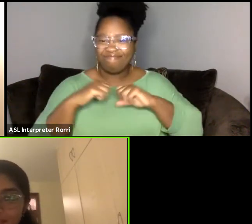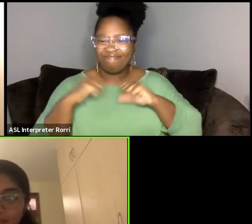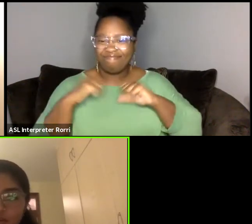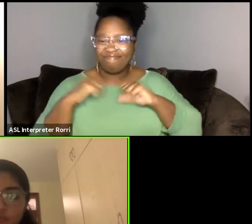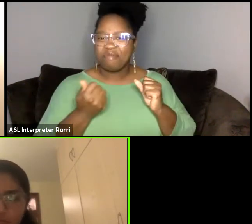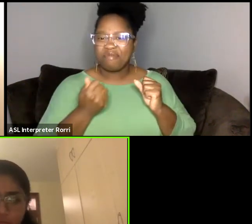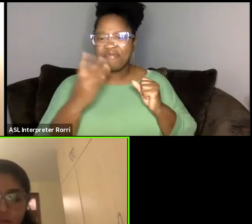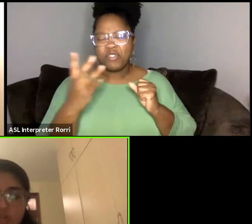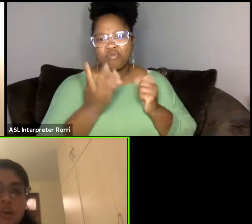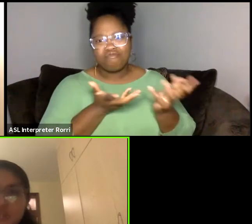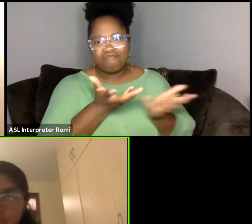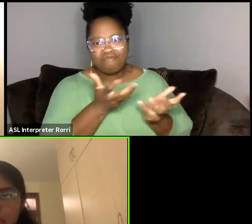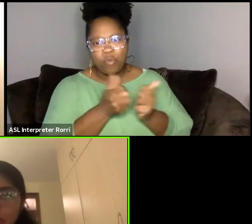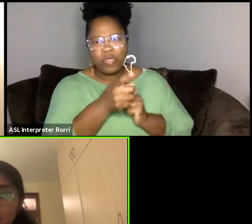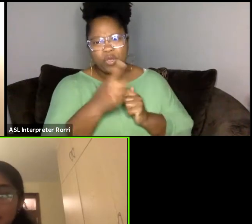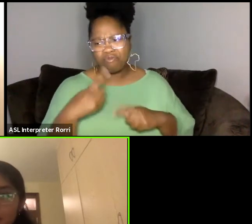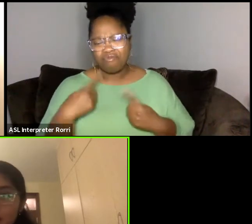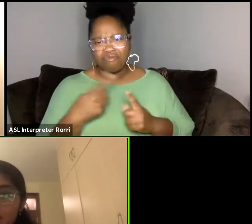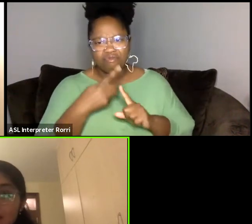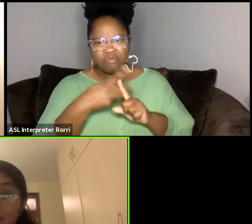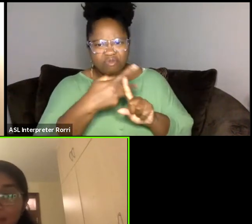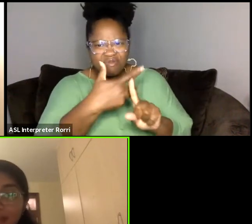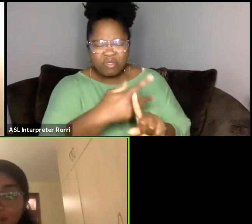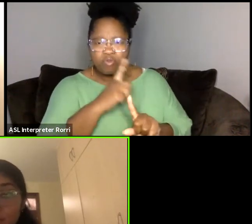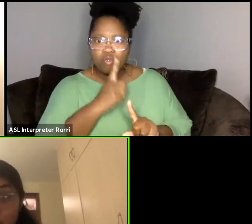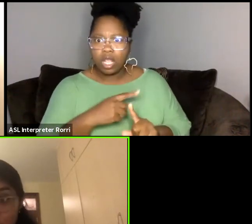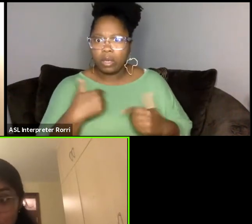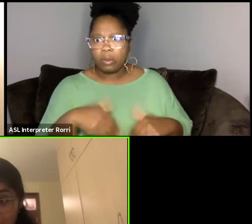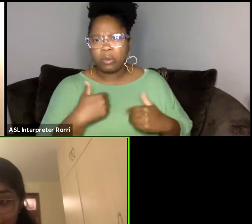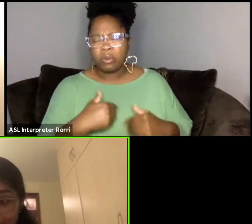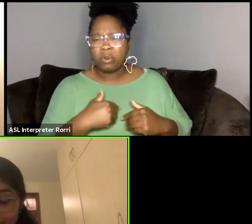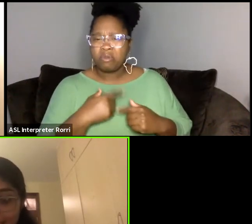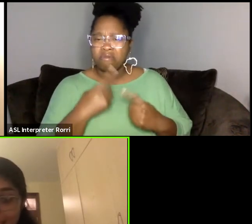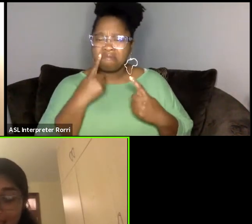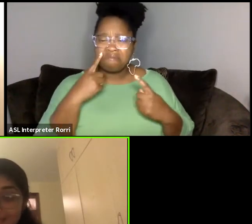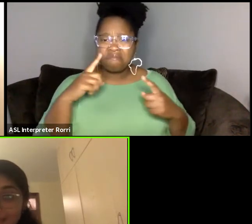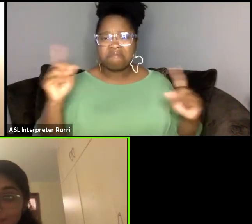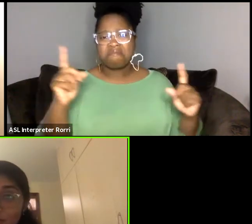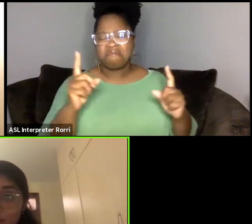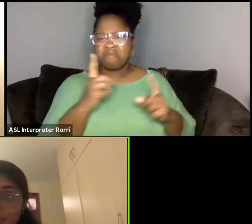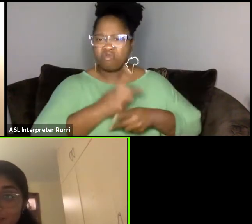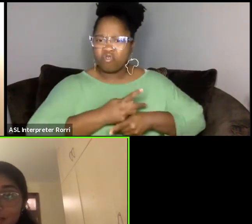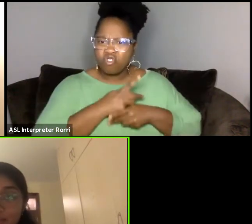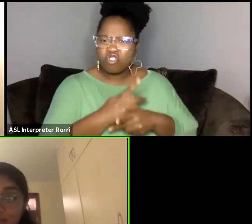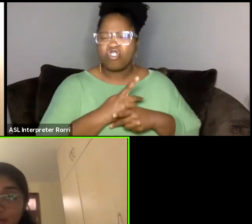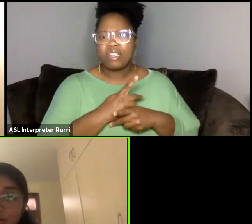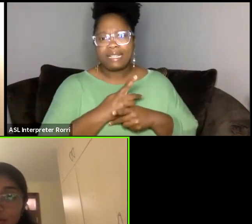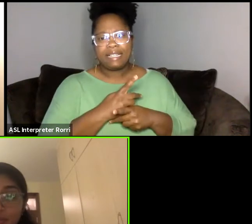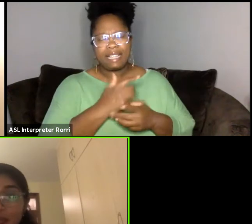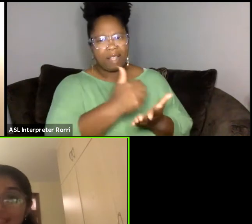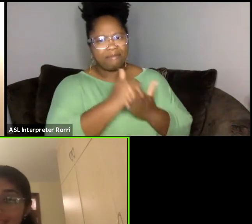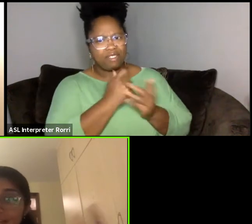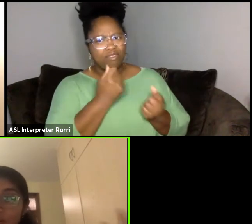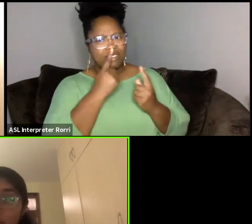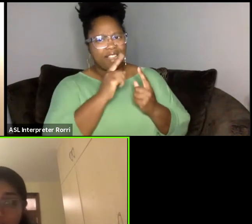have been so fruitful and nourishing in learning about the impact that you are making as an individual in the field, but also your practice and your work.